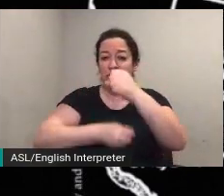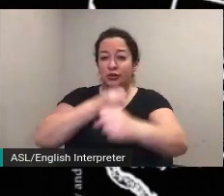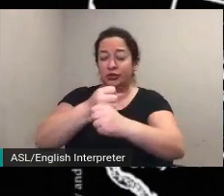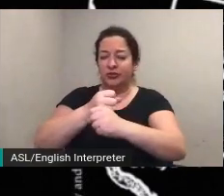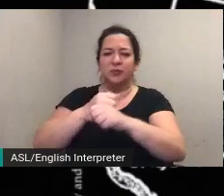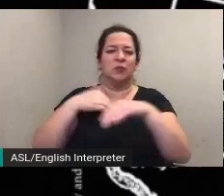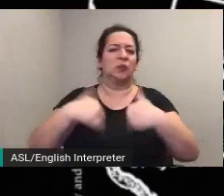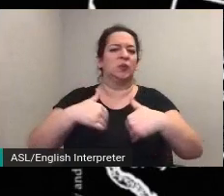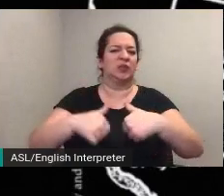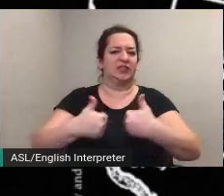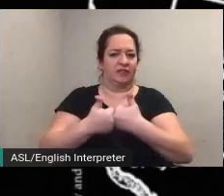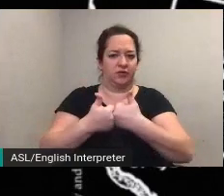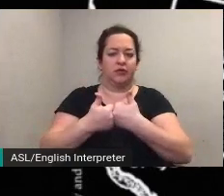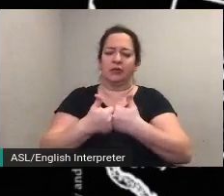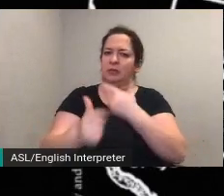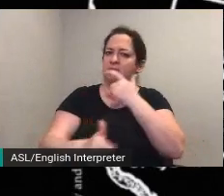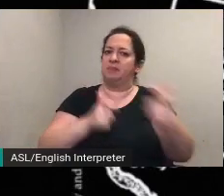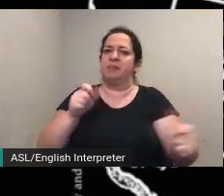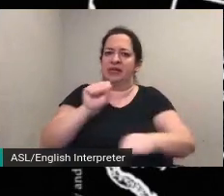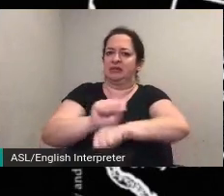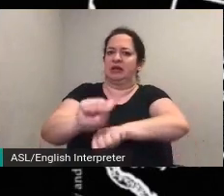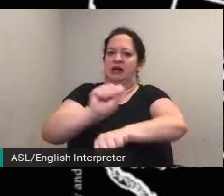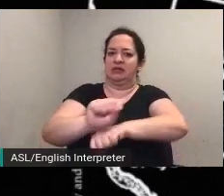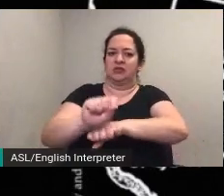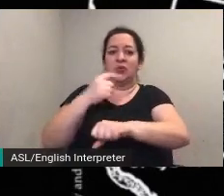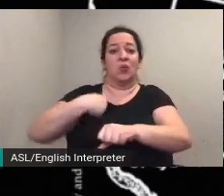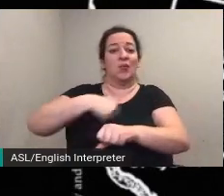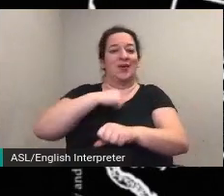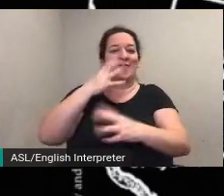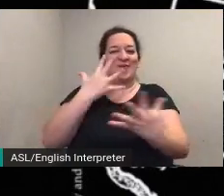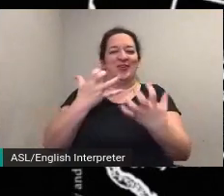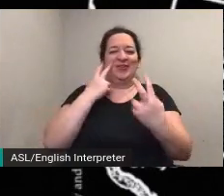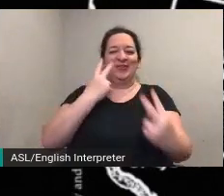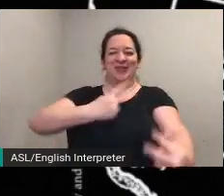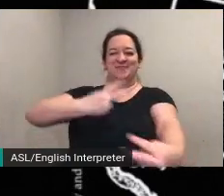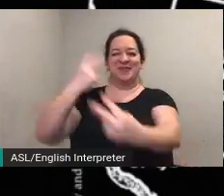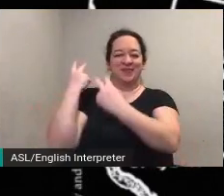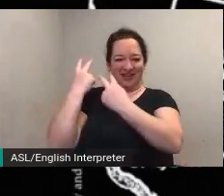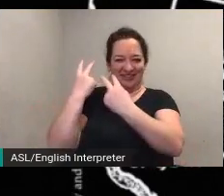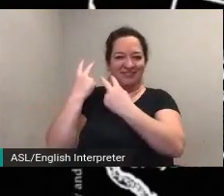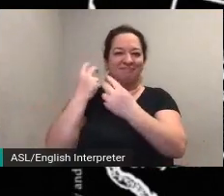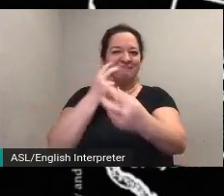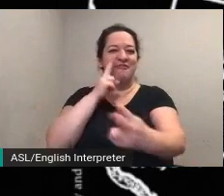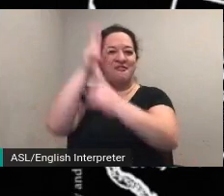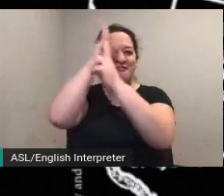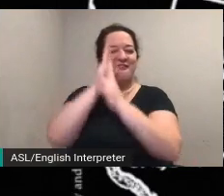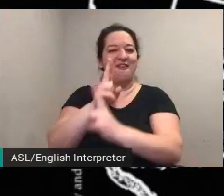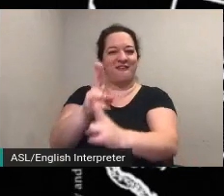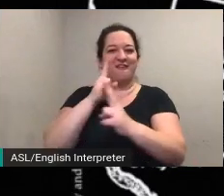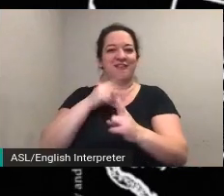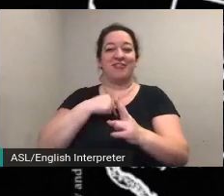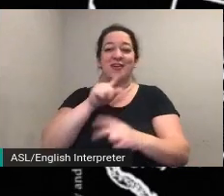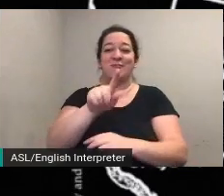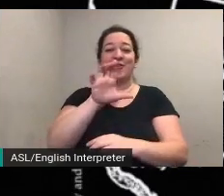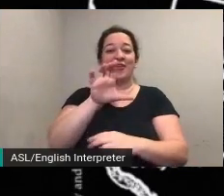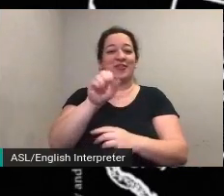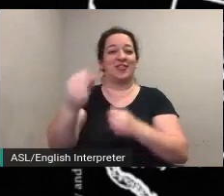therefore to commemorate the 100th year anniversary of the ratification of the 19th amendment to the constitution